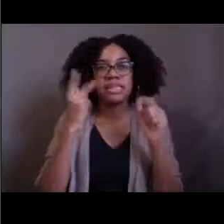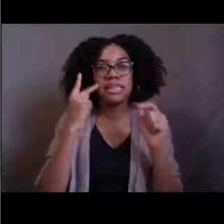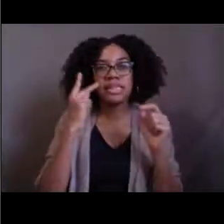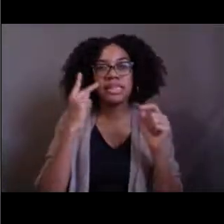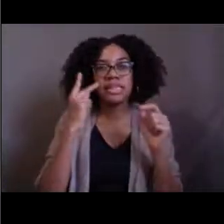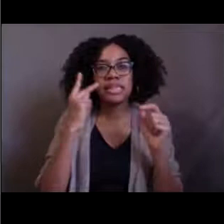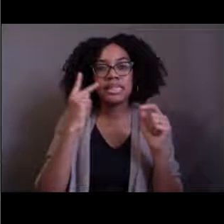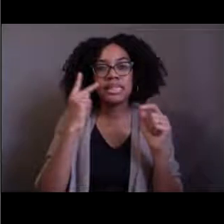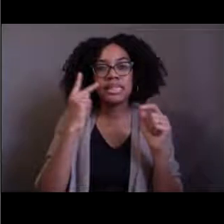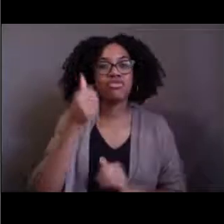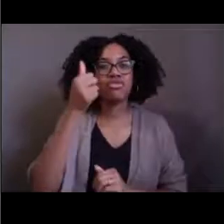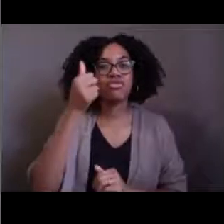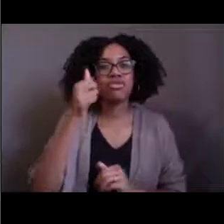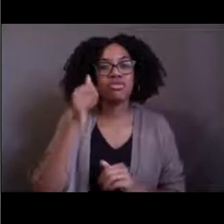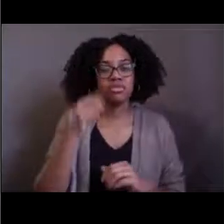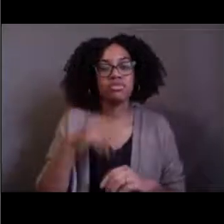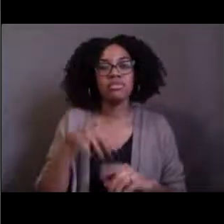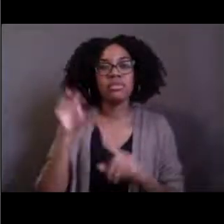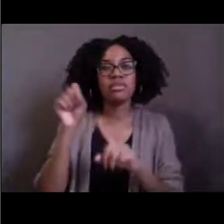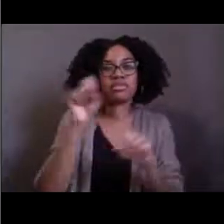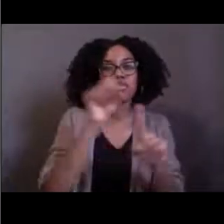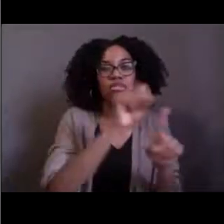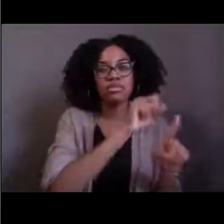They want to be able to see that so they have these big eyes.